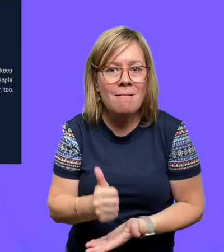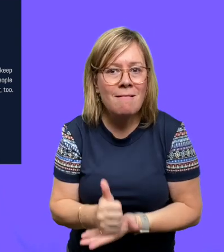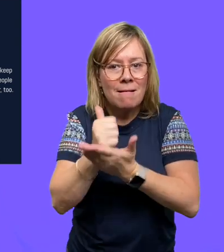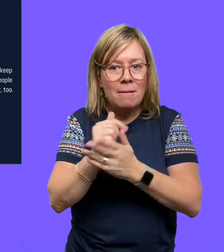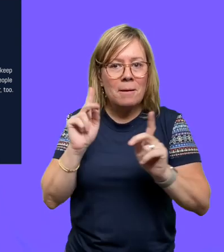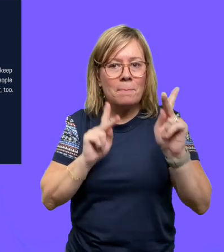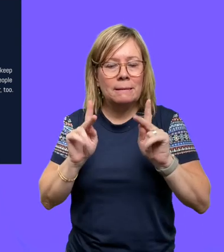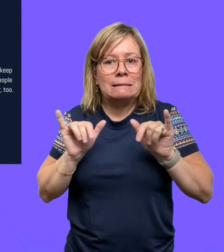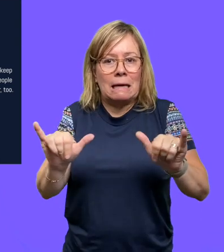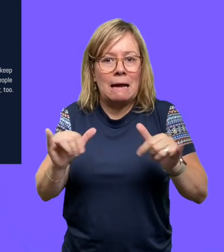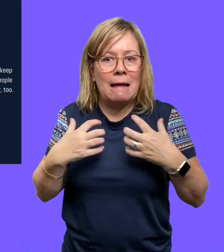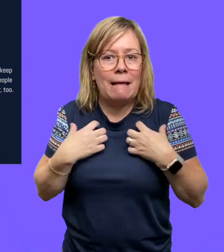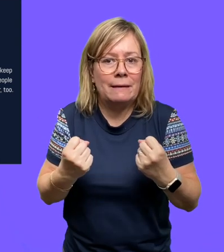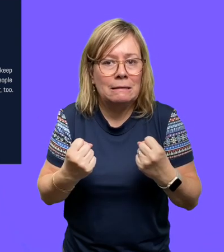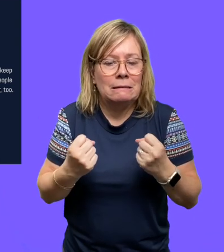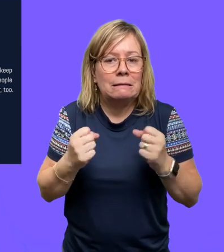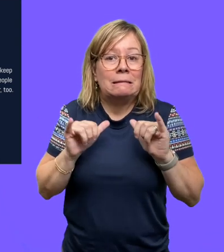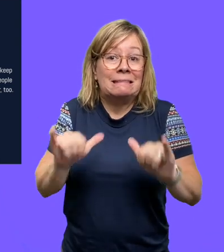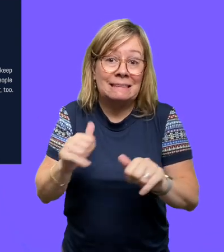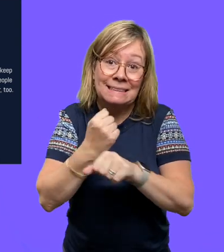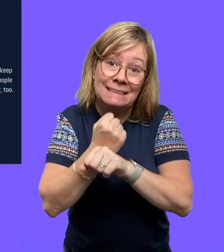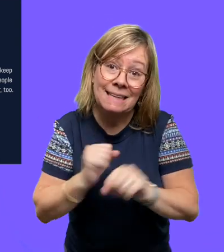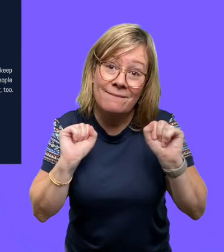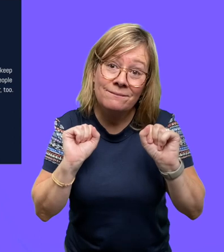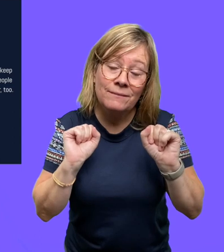stay healthy and stay safe too.